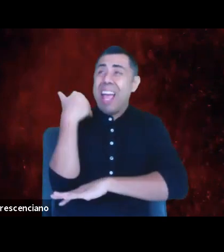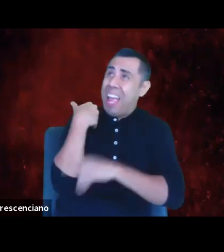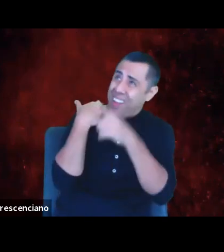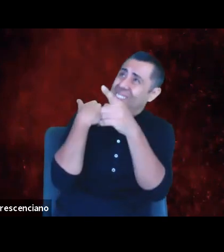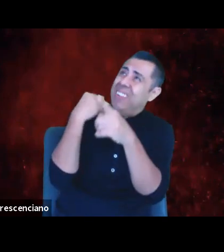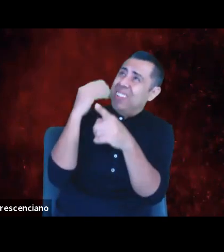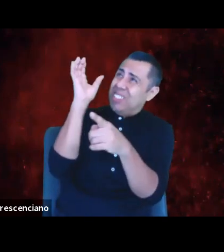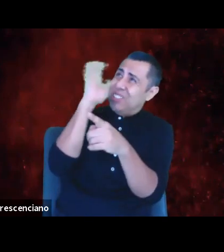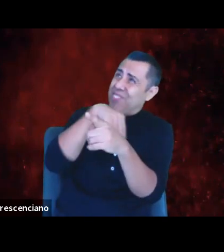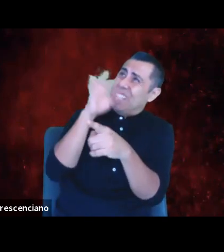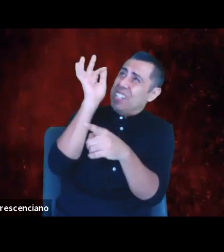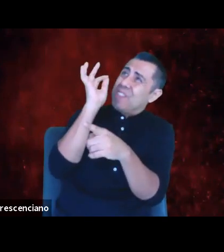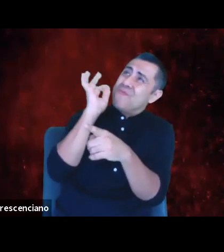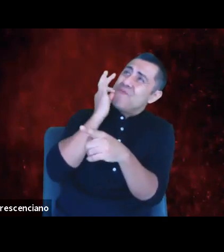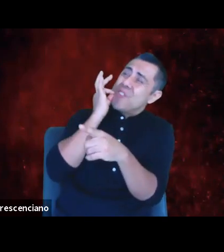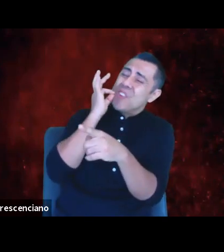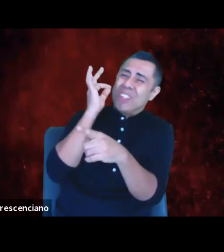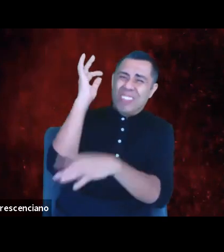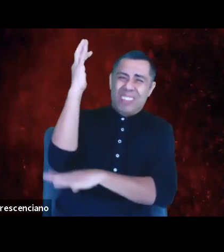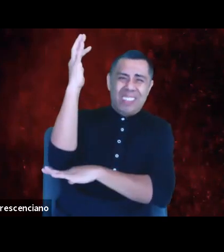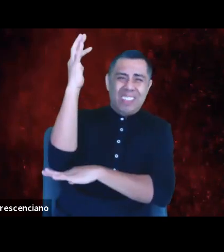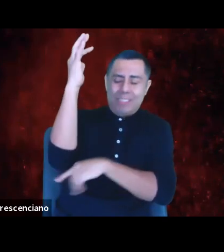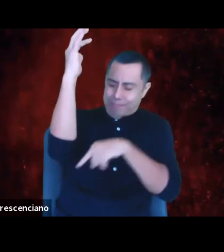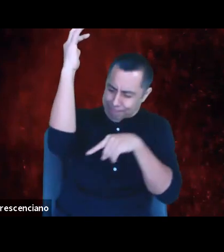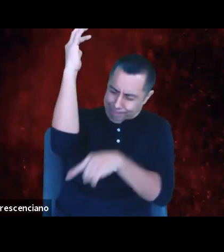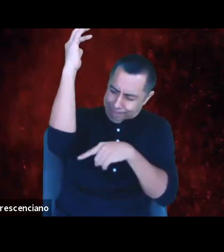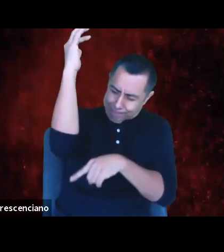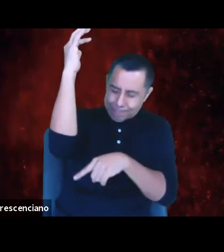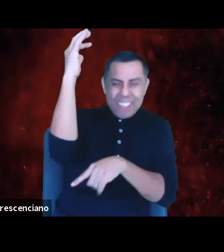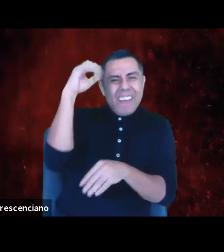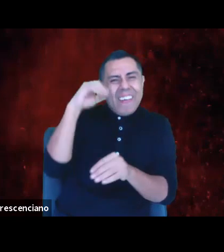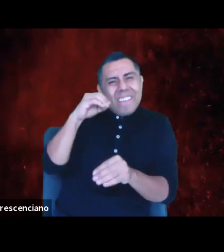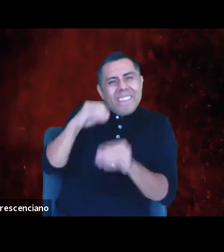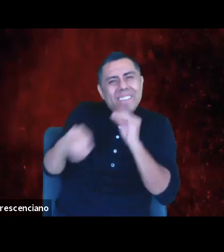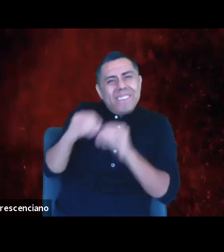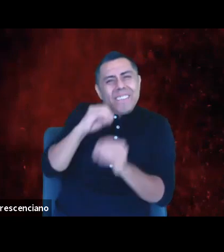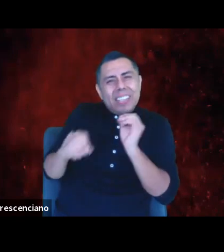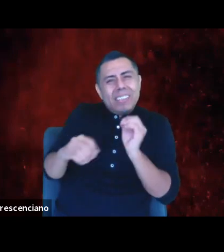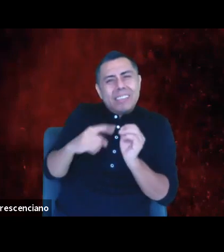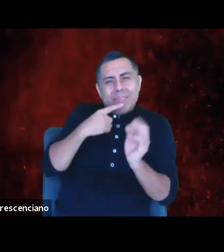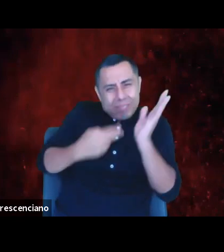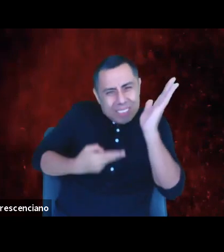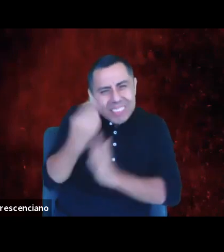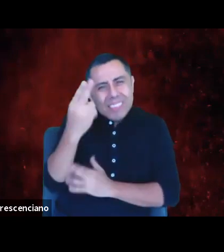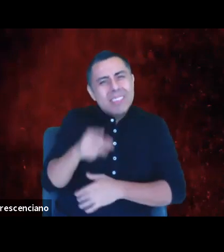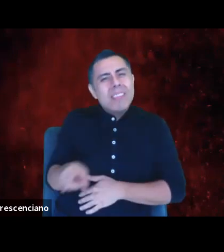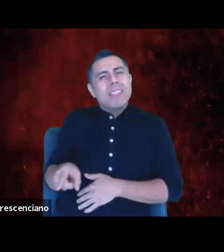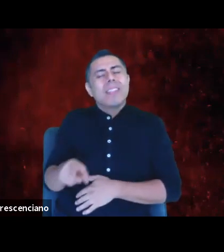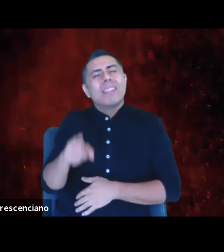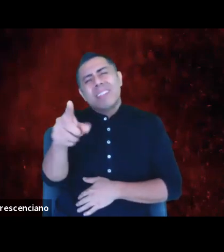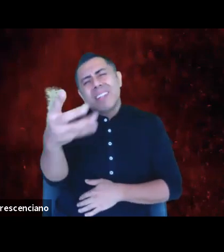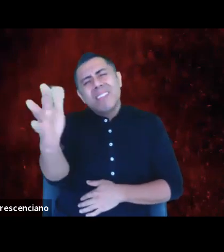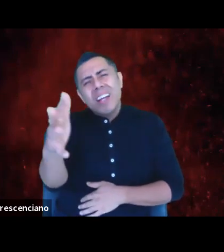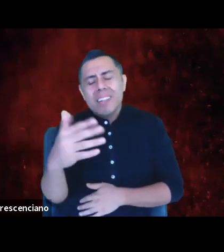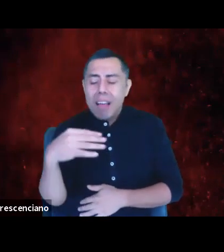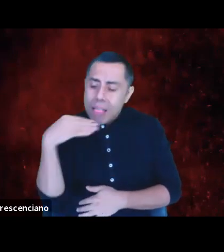I want us to correct this lack of integrity. Stop lying to ourselves and each other. Stop lying to the communities we're living in